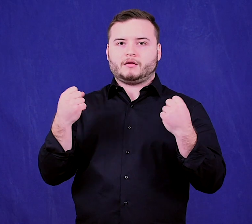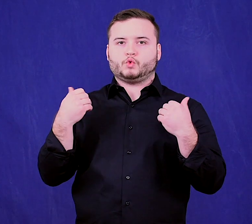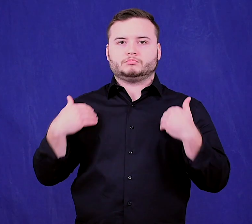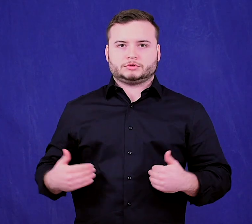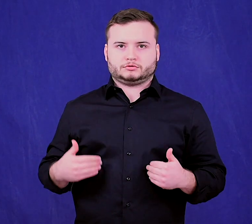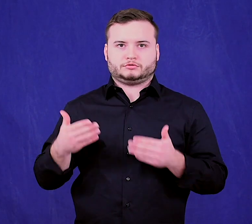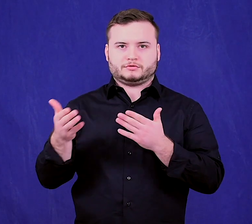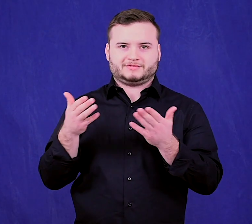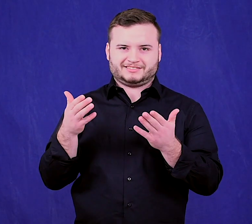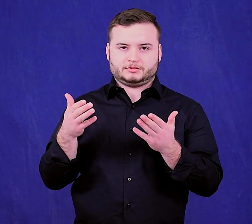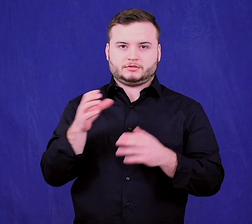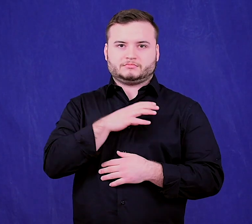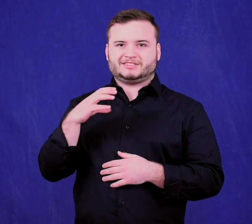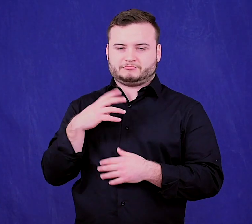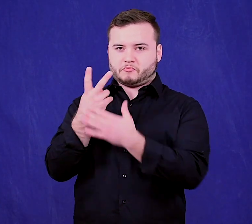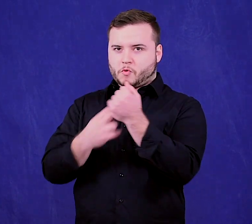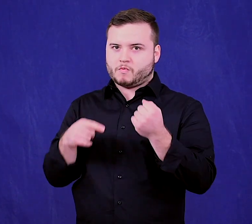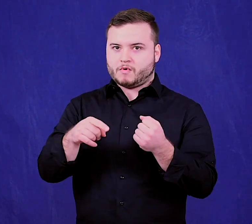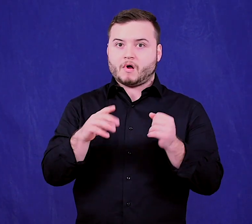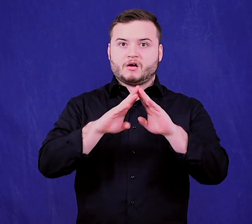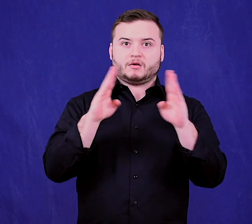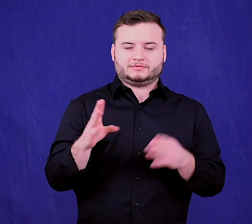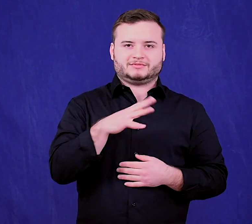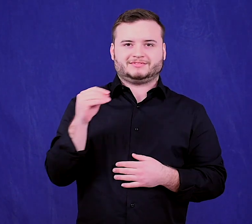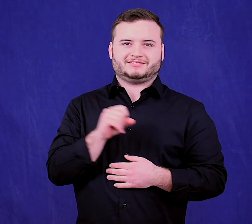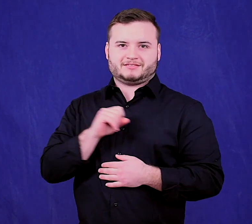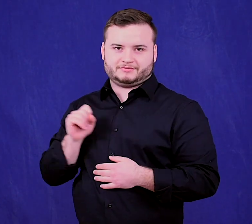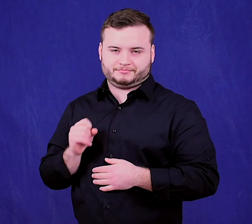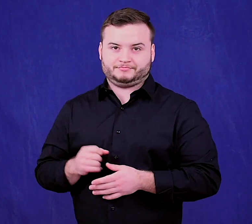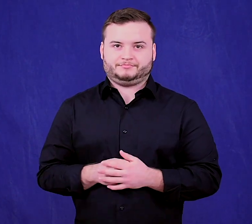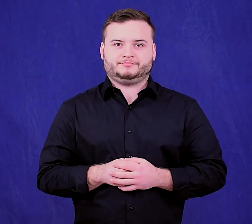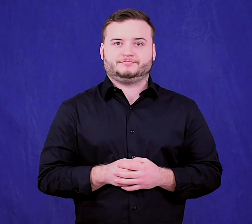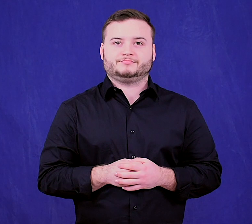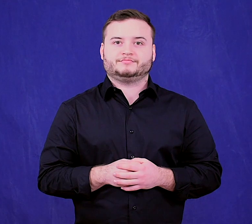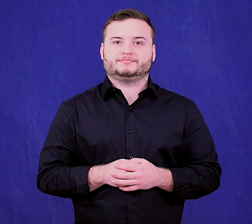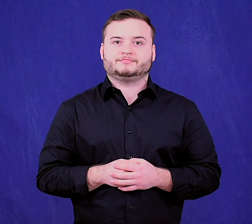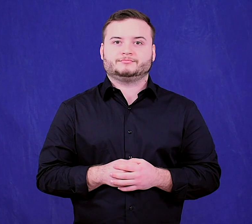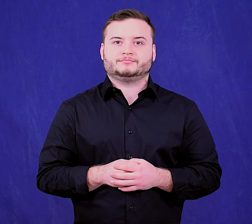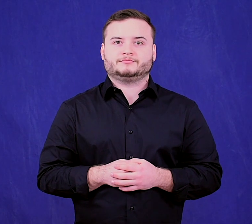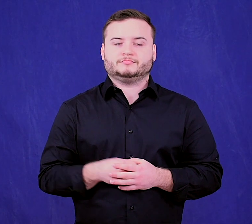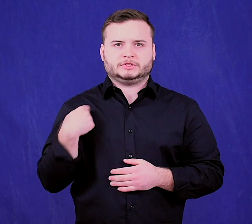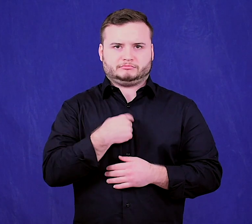both Senate and House. We are trying